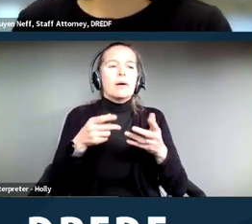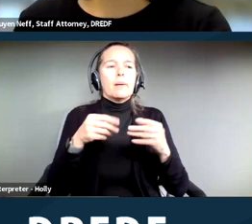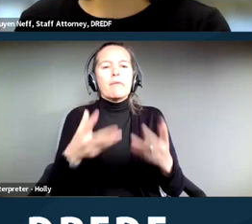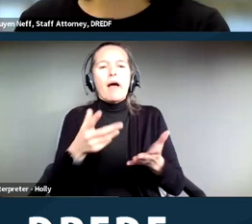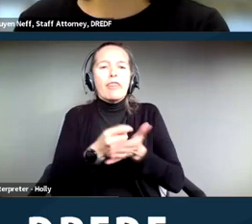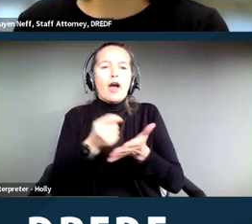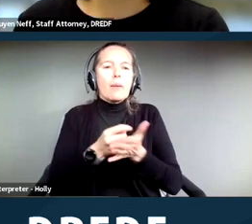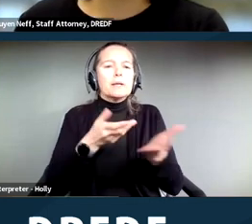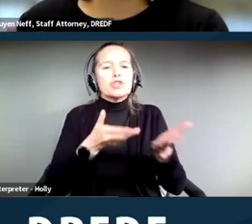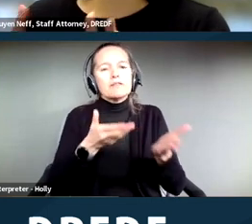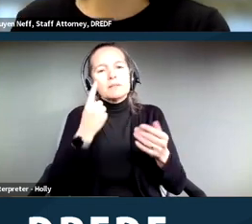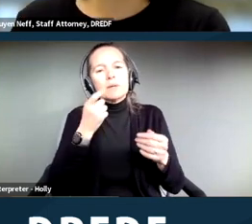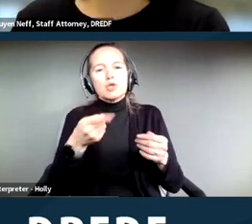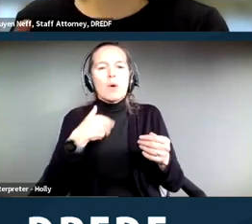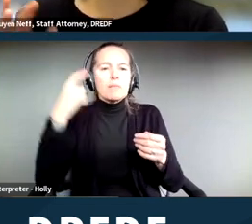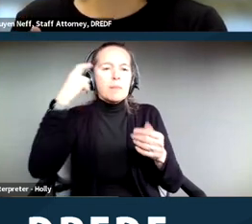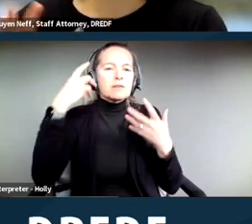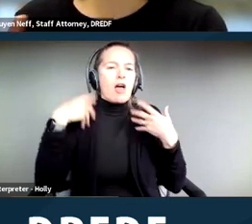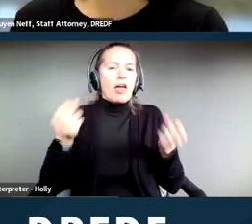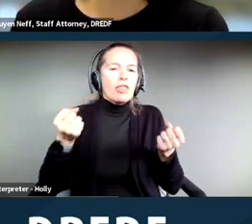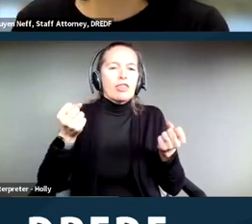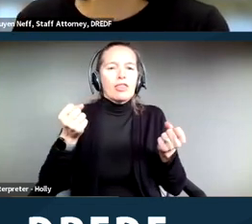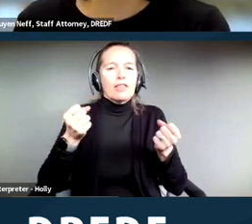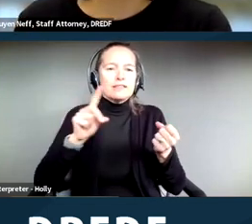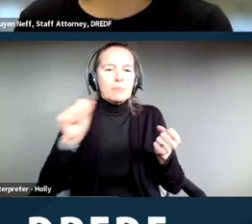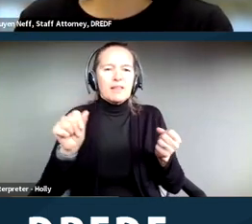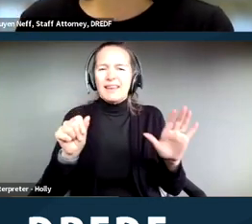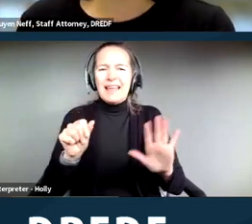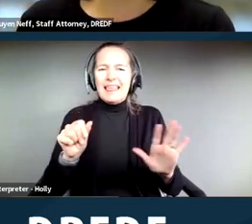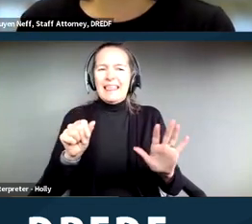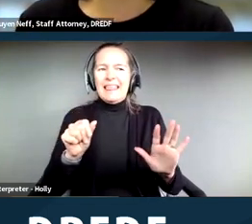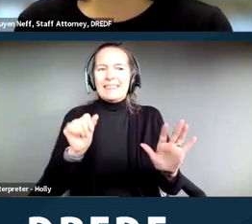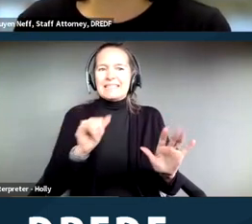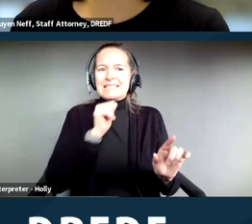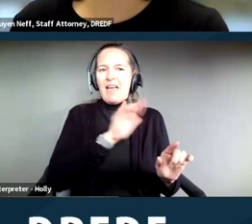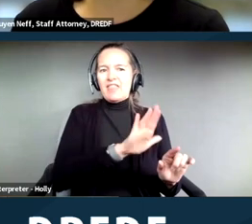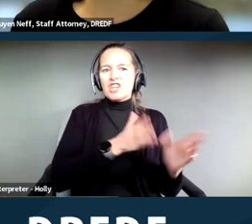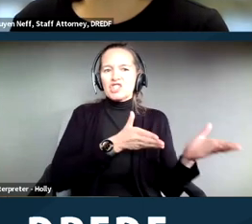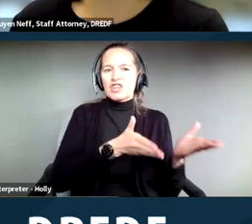that would more likely than not fundamentally change the service that the shelter's providing